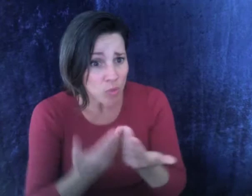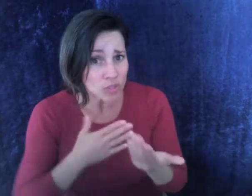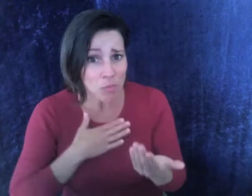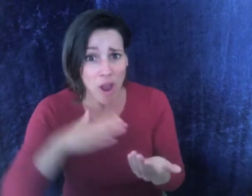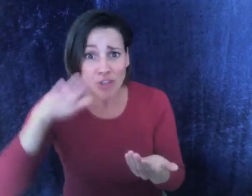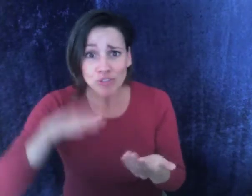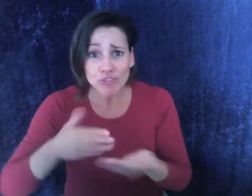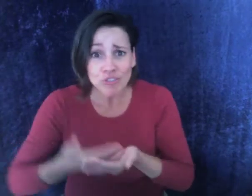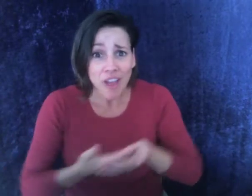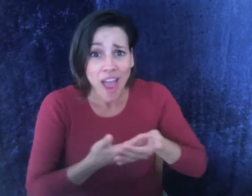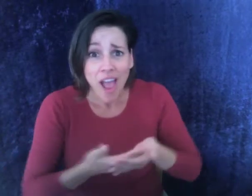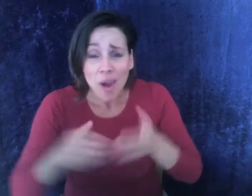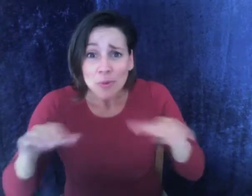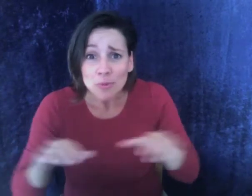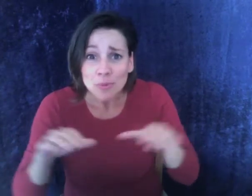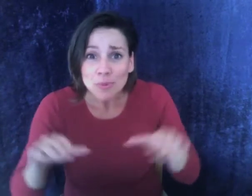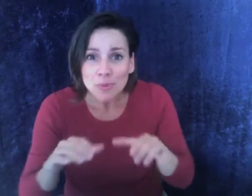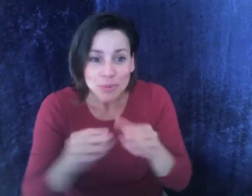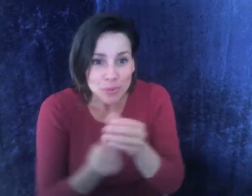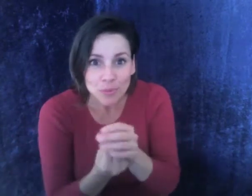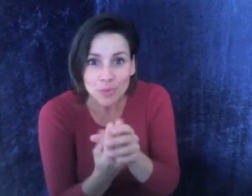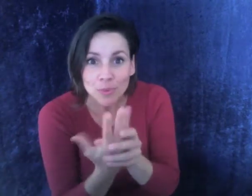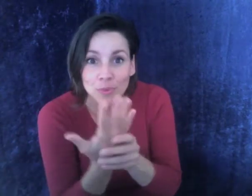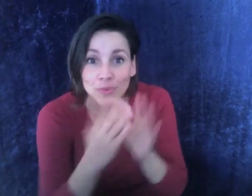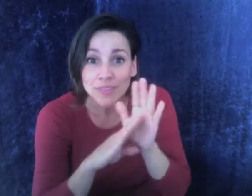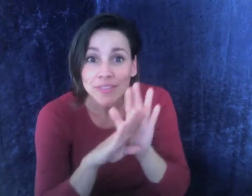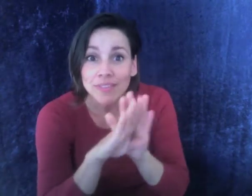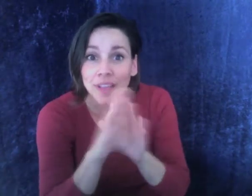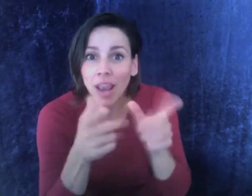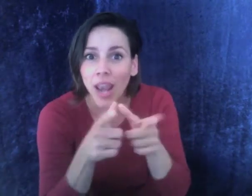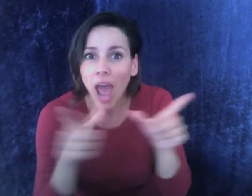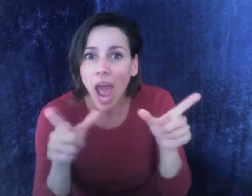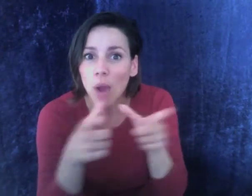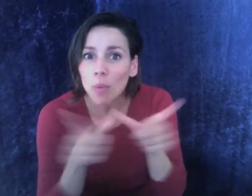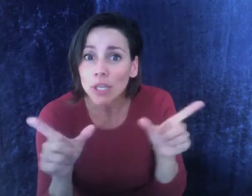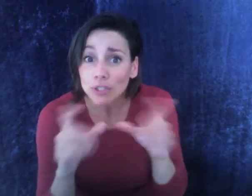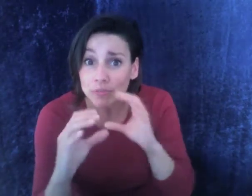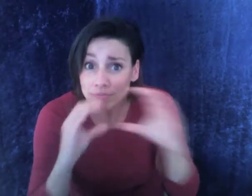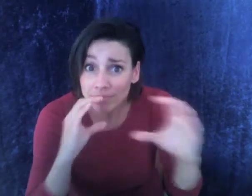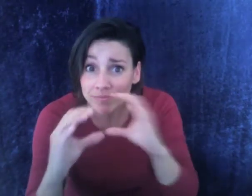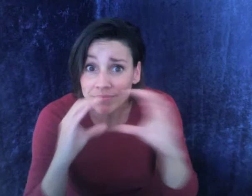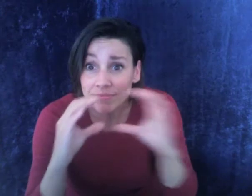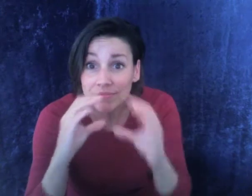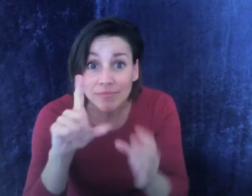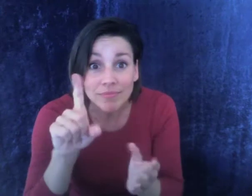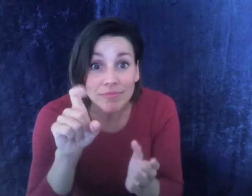How is my child is doing in language development and communicating?